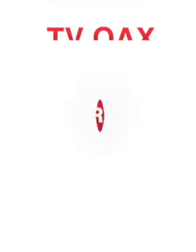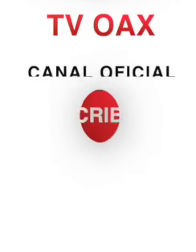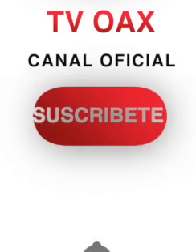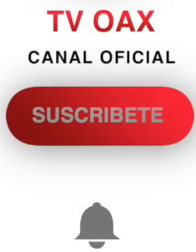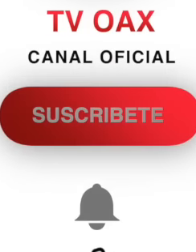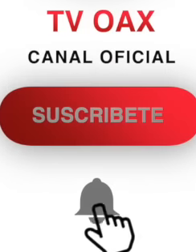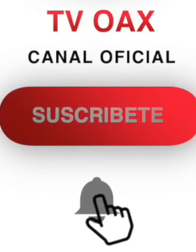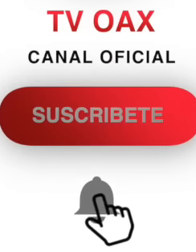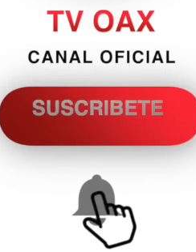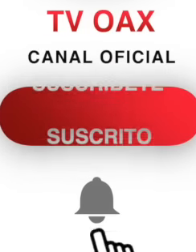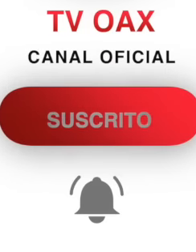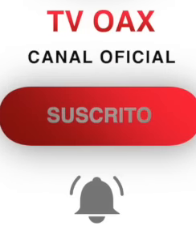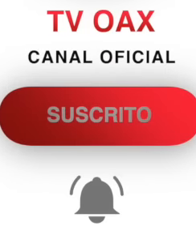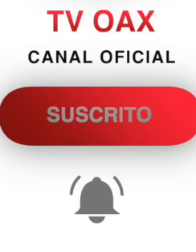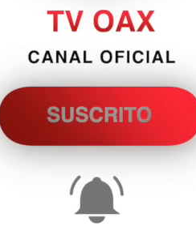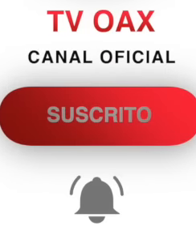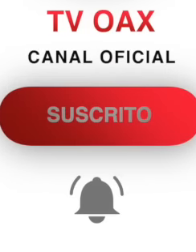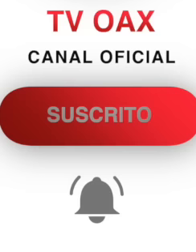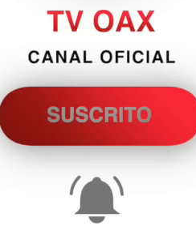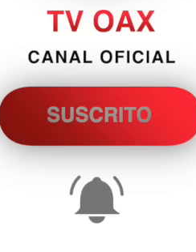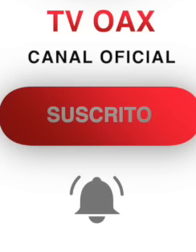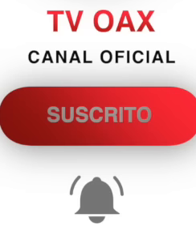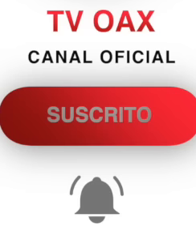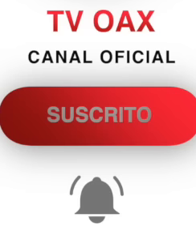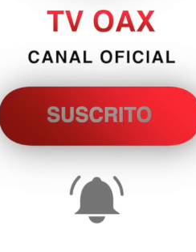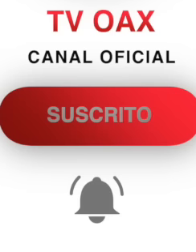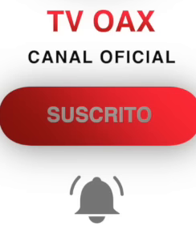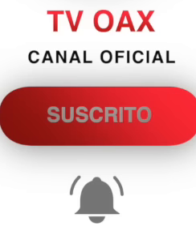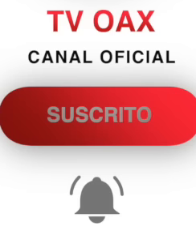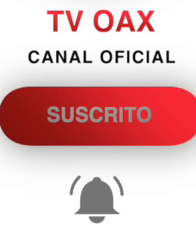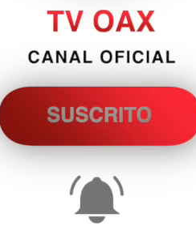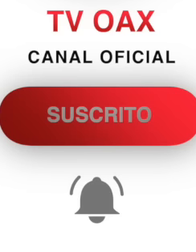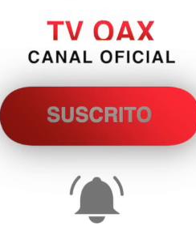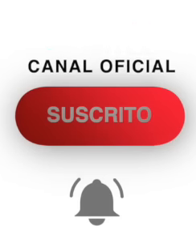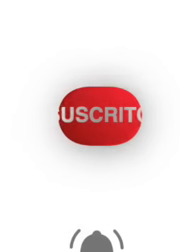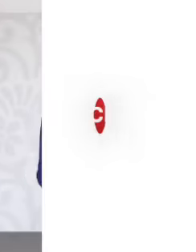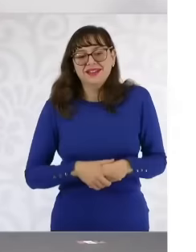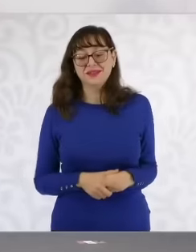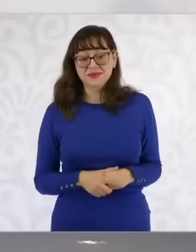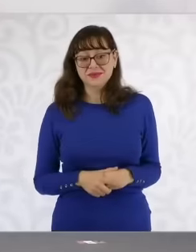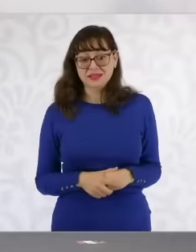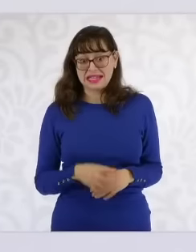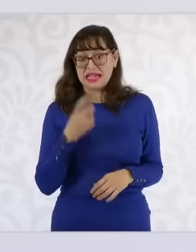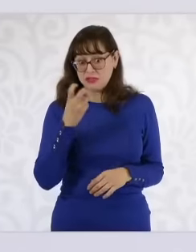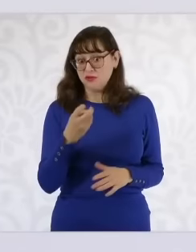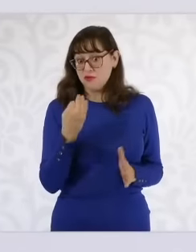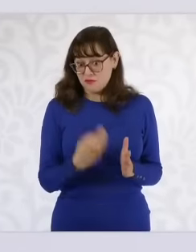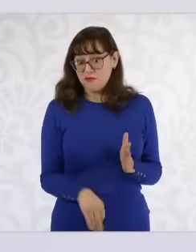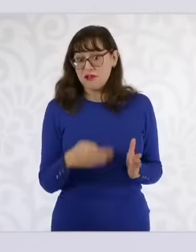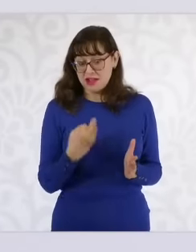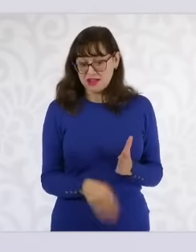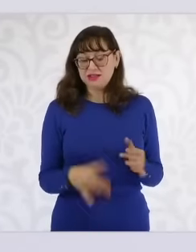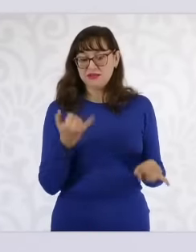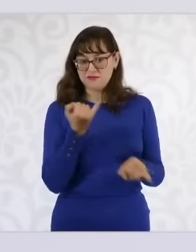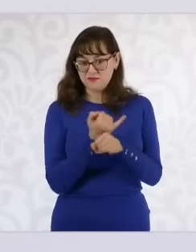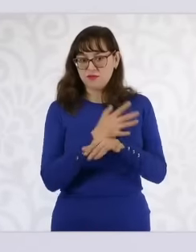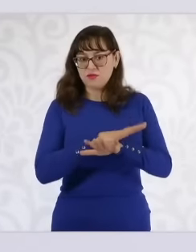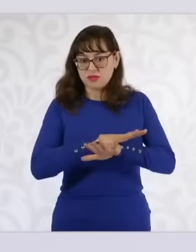there is no protocol that tells us how he got in that they give us all that data that They are useful but